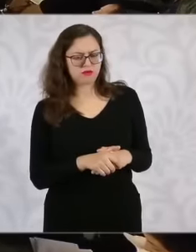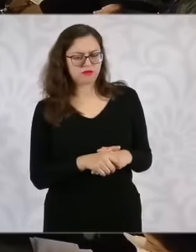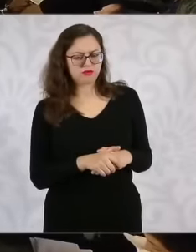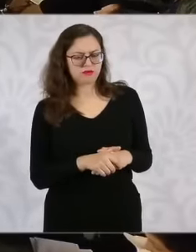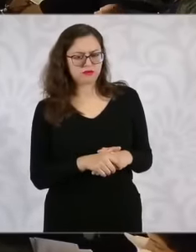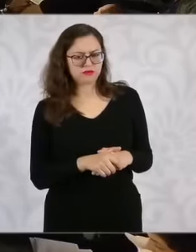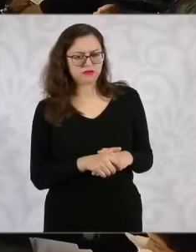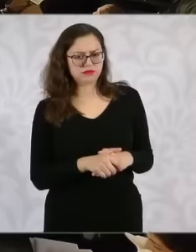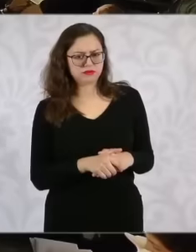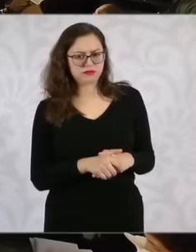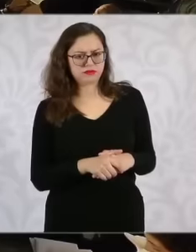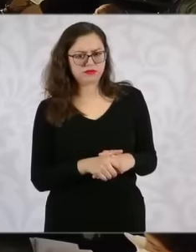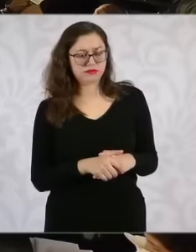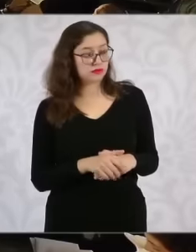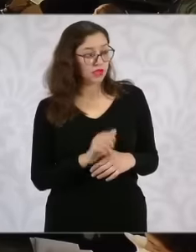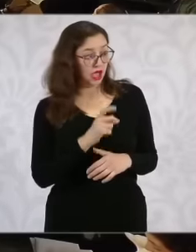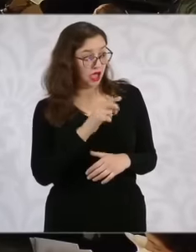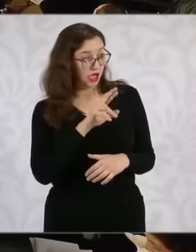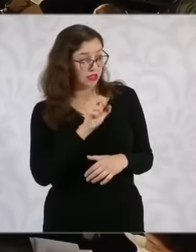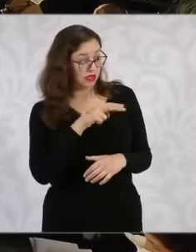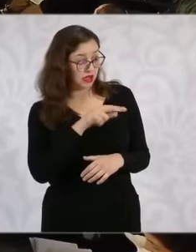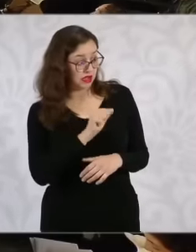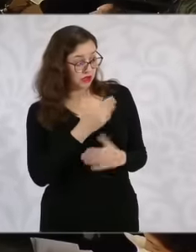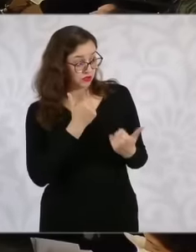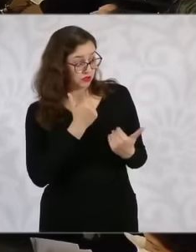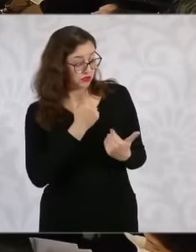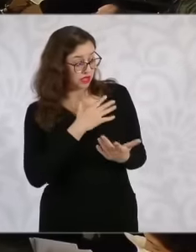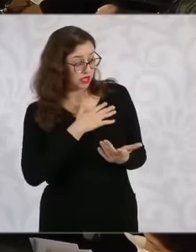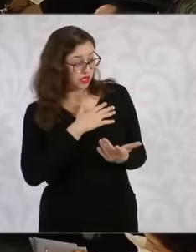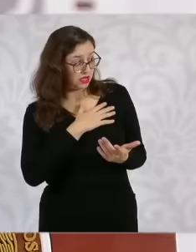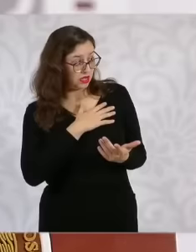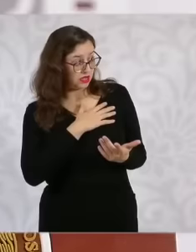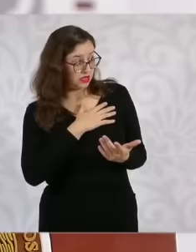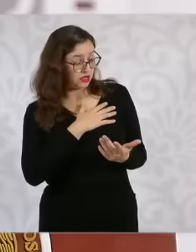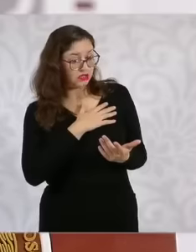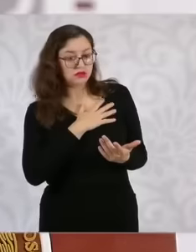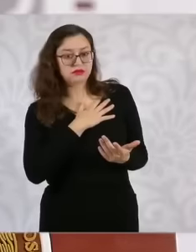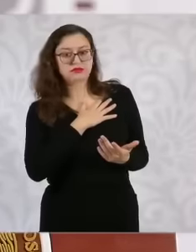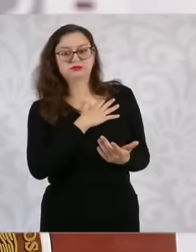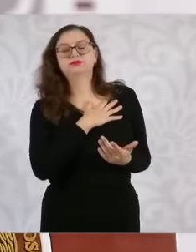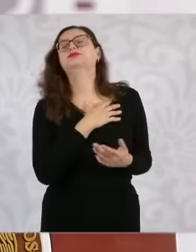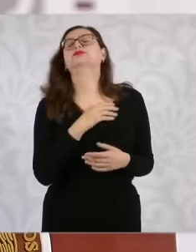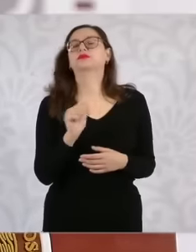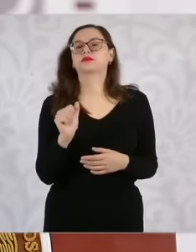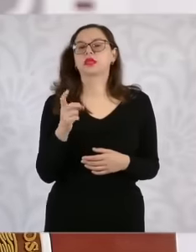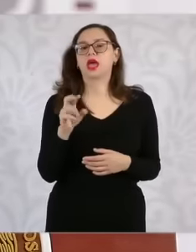here but Adrianita is not here Adriana Contreras It's uh she was the general director of the government there